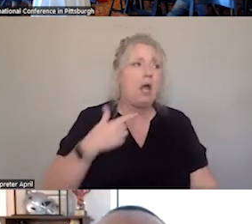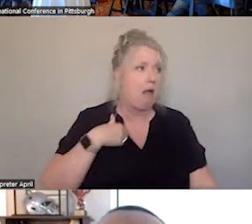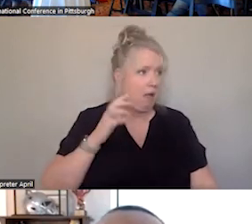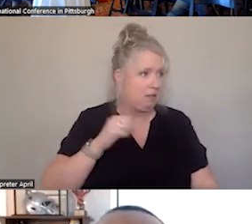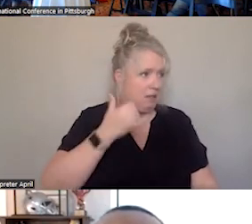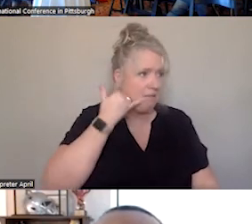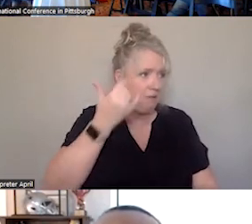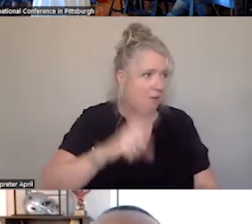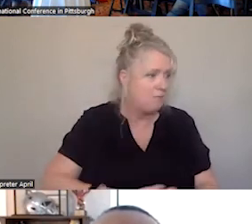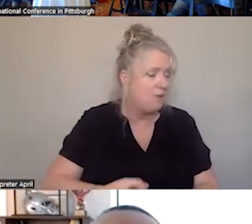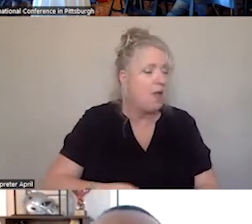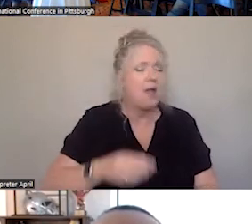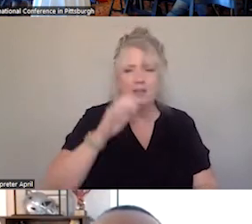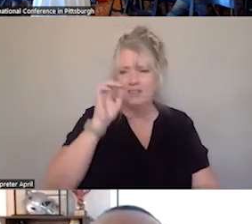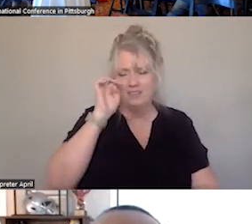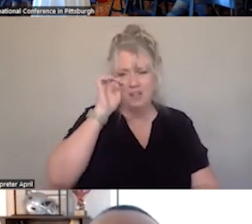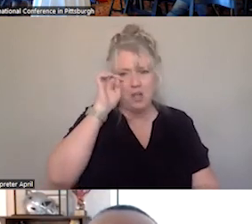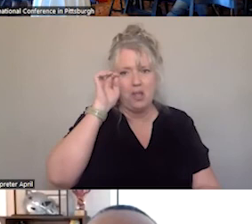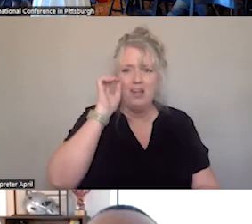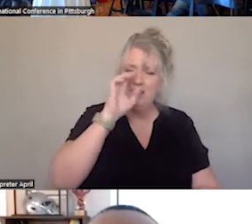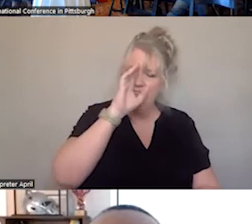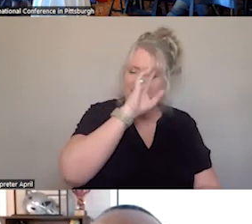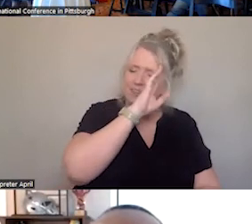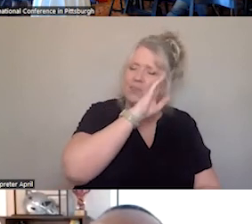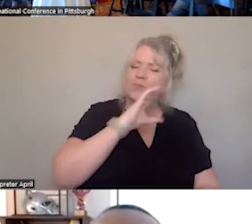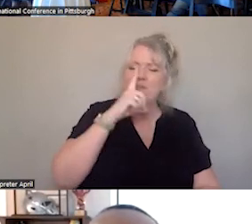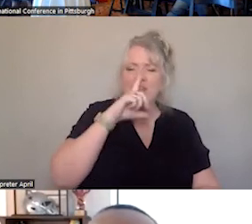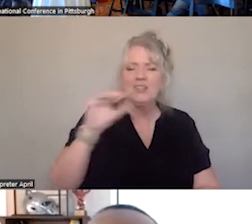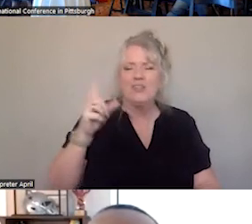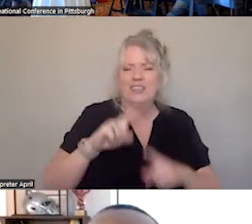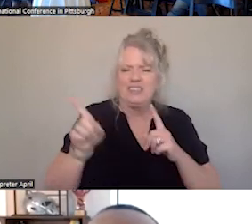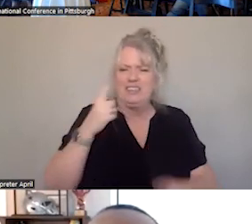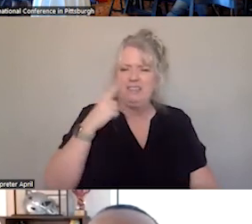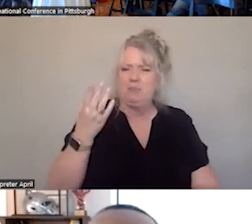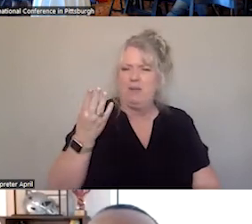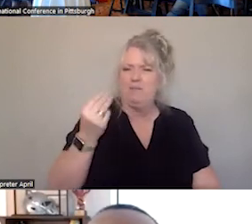LOOKS LIKE RIGHT NOW, THE AUDIENCE IS LEANING AT 14 MINUTES. 42%.